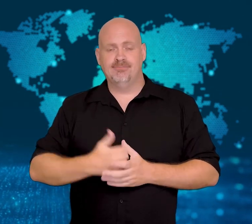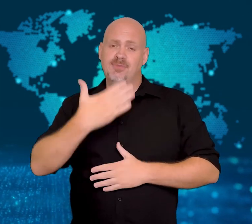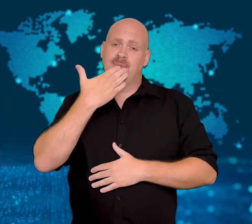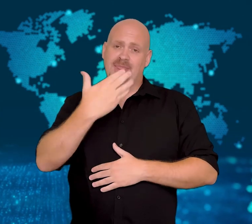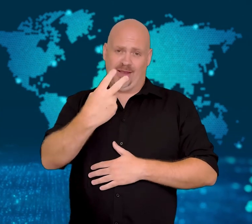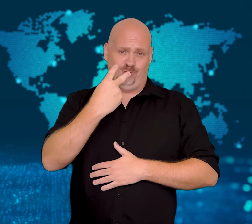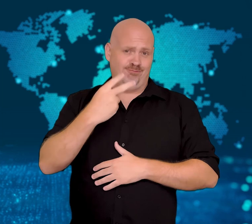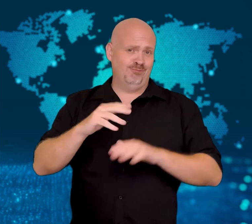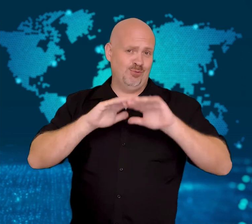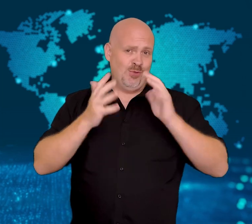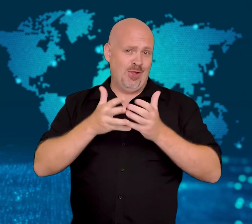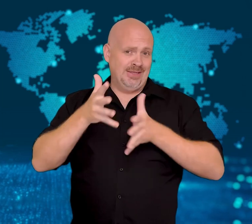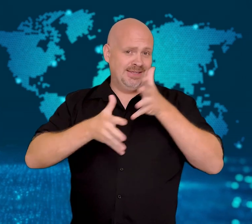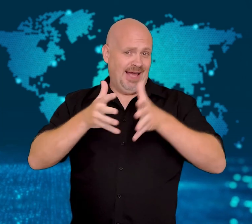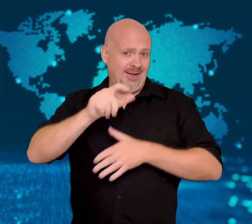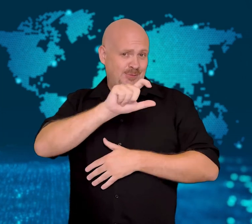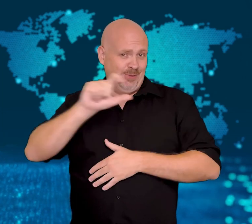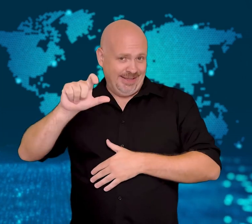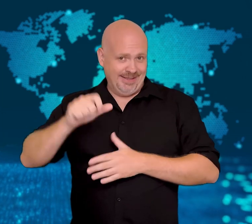Thank you for watching WorldSign Week.